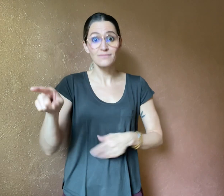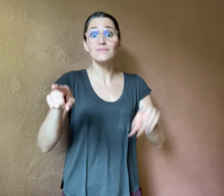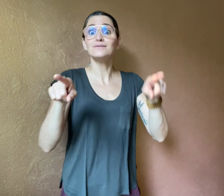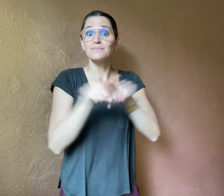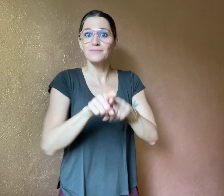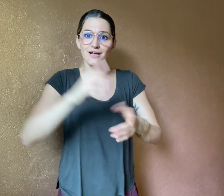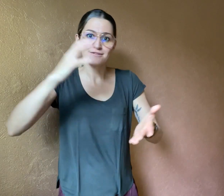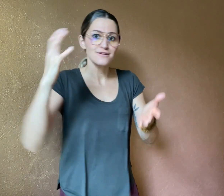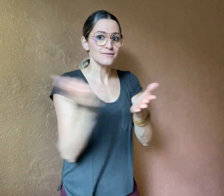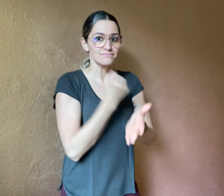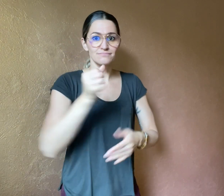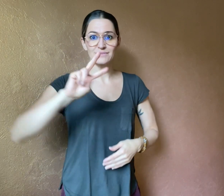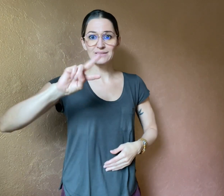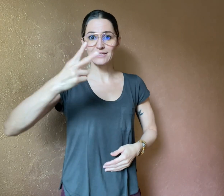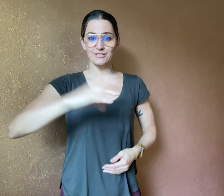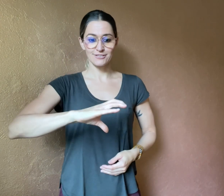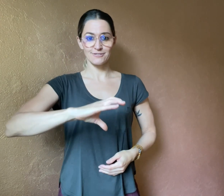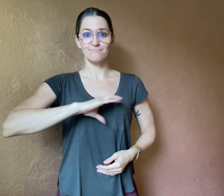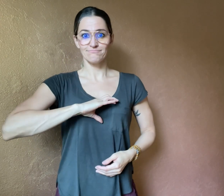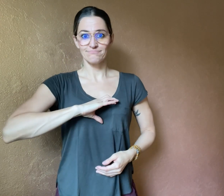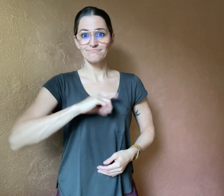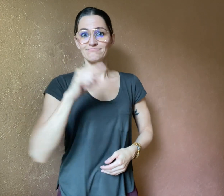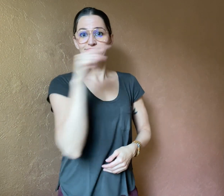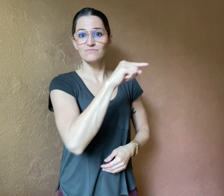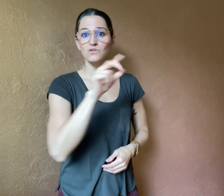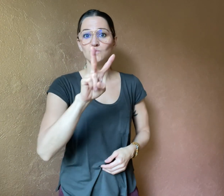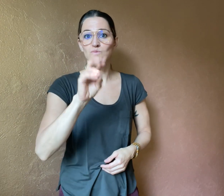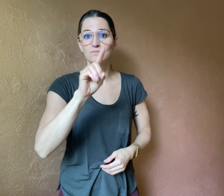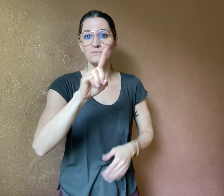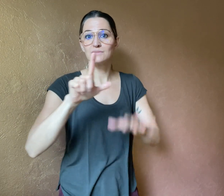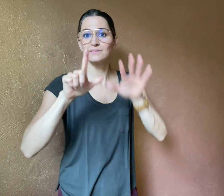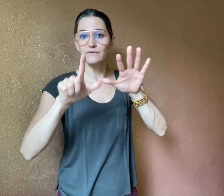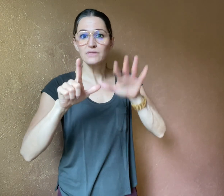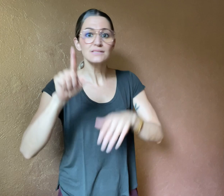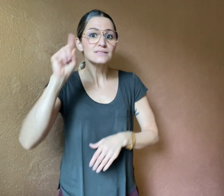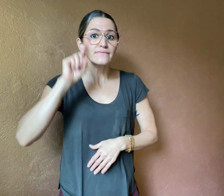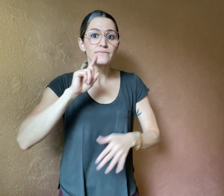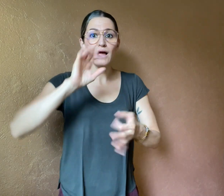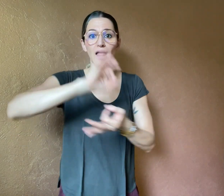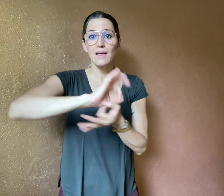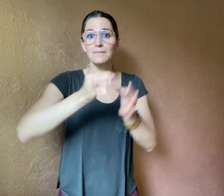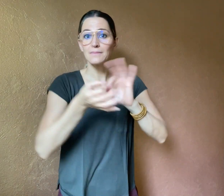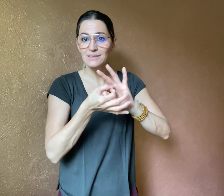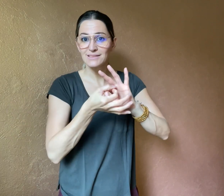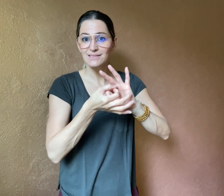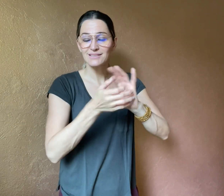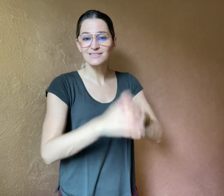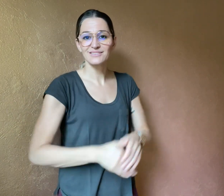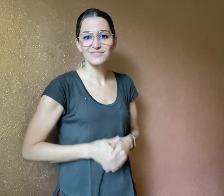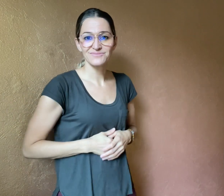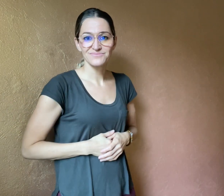She also won a silver medal in the 2017 Deaflympics.